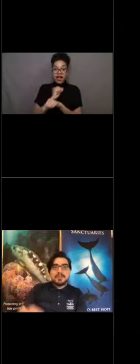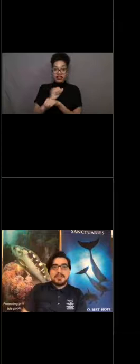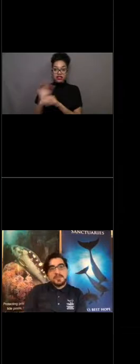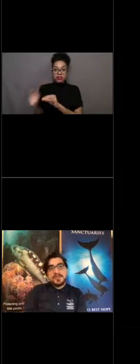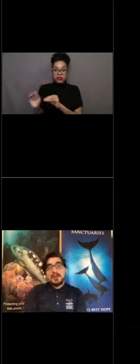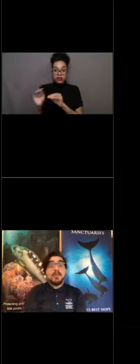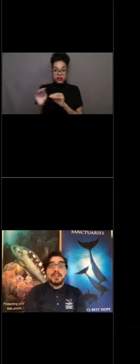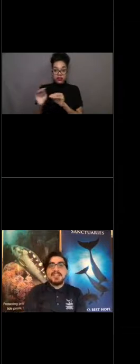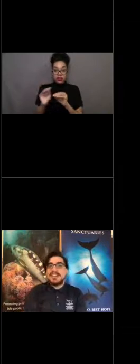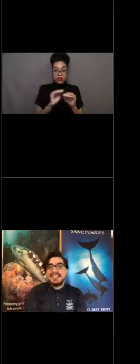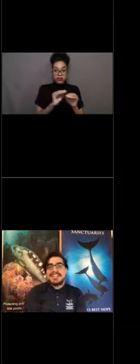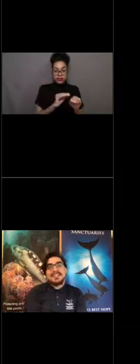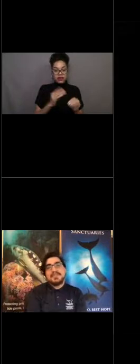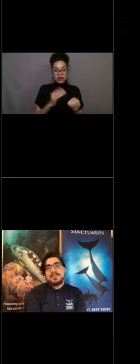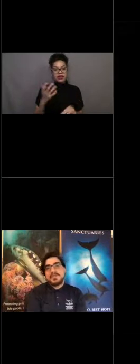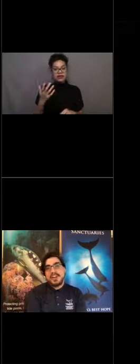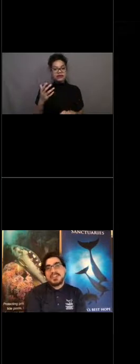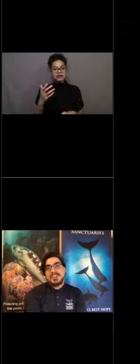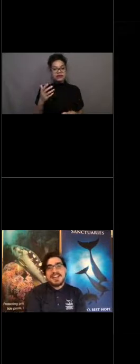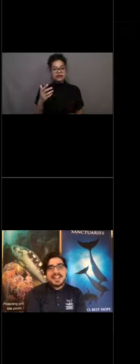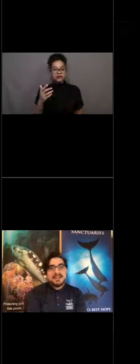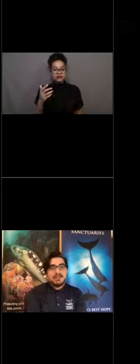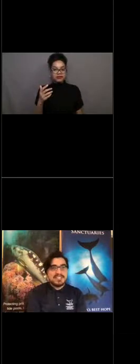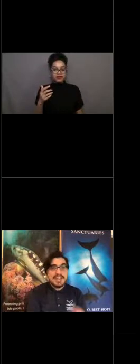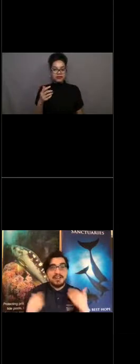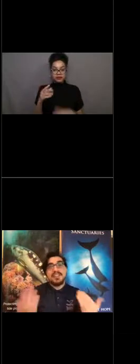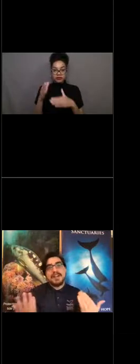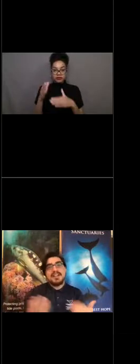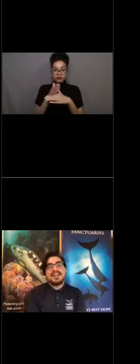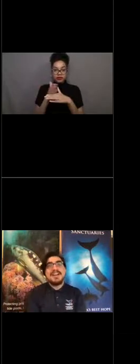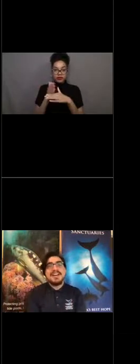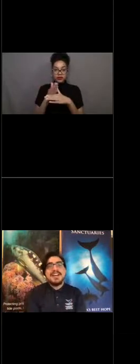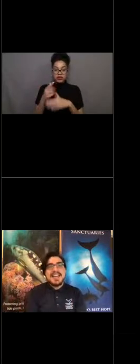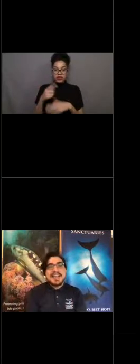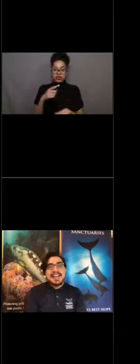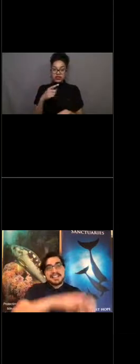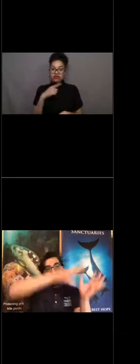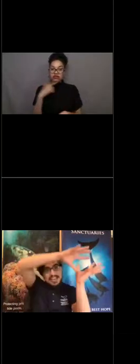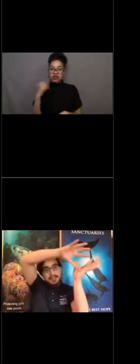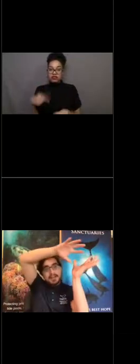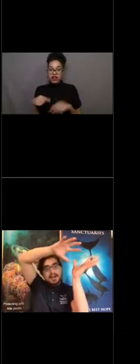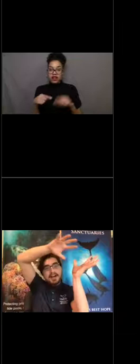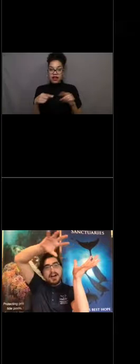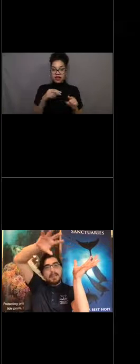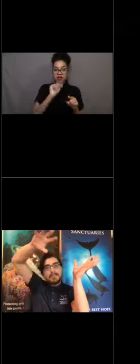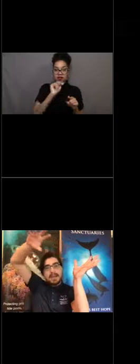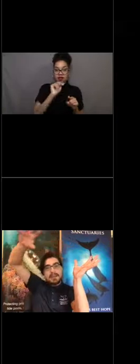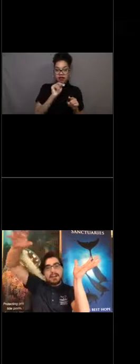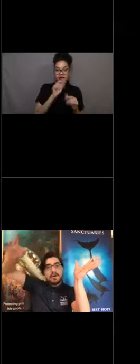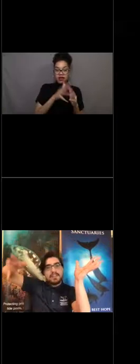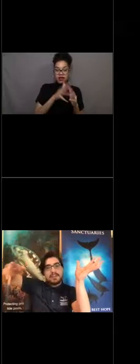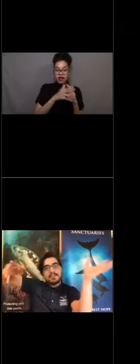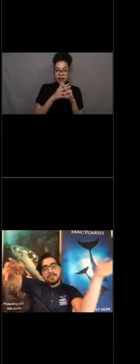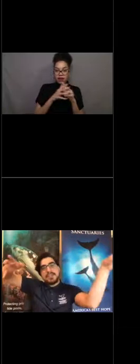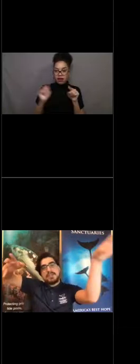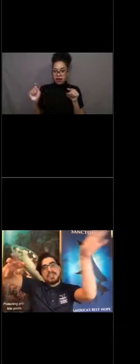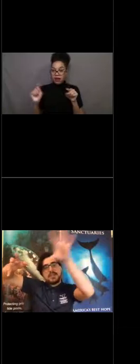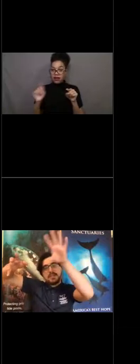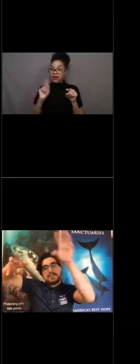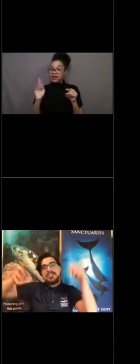or was existing between Russia and what's now North America, And kelp migrated over bringing with it populations